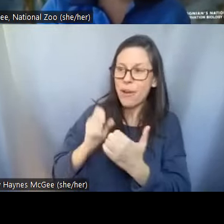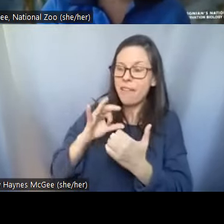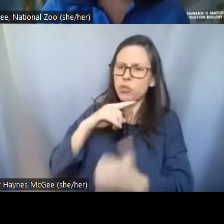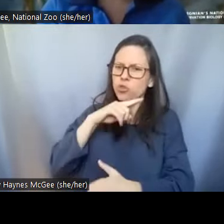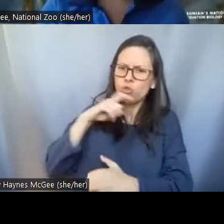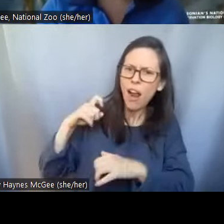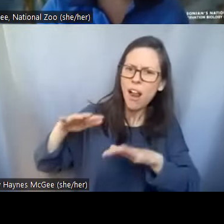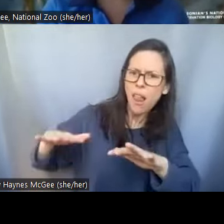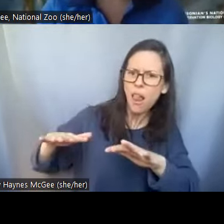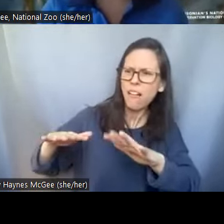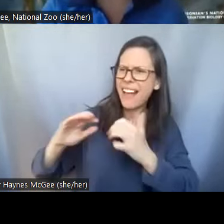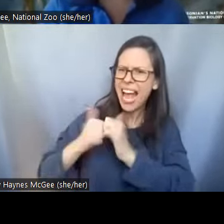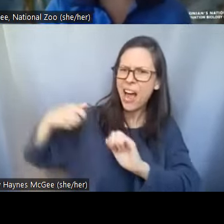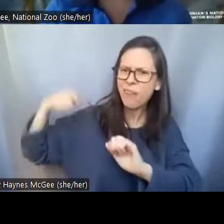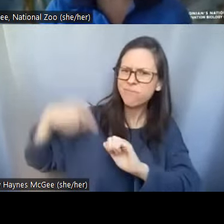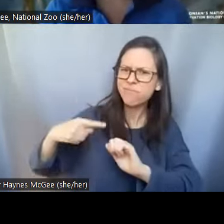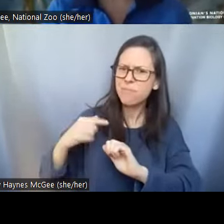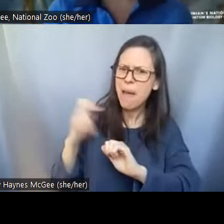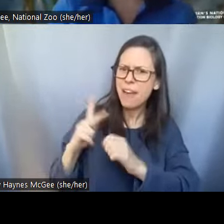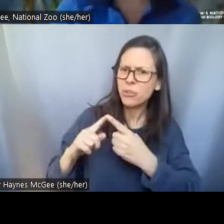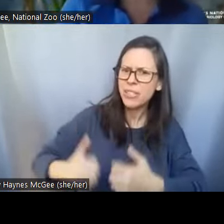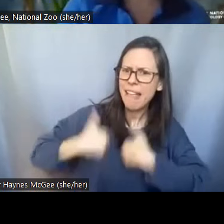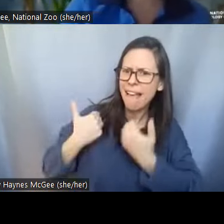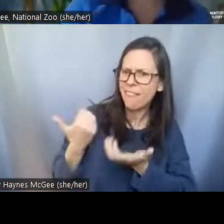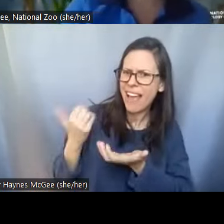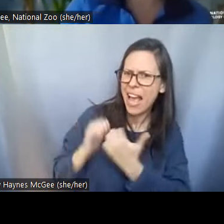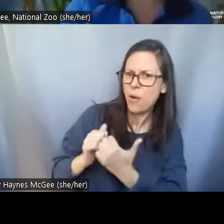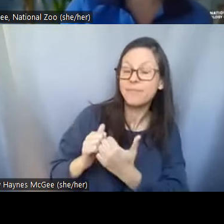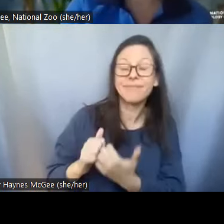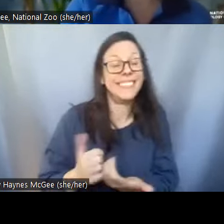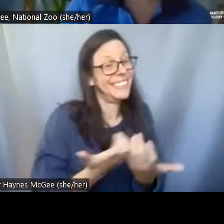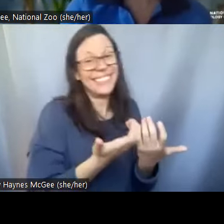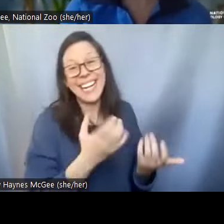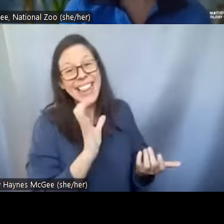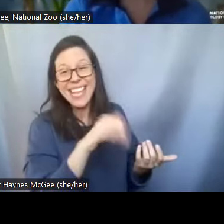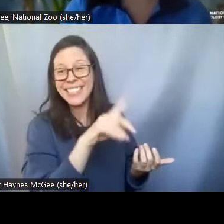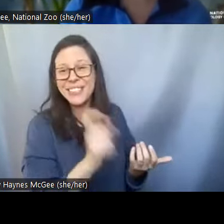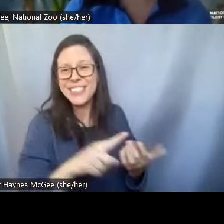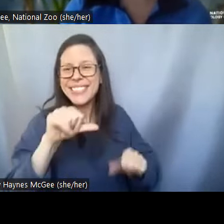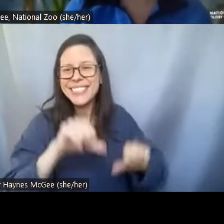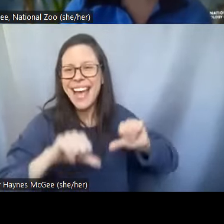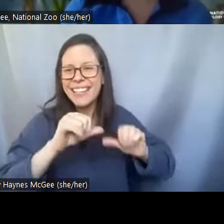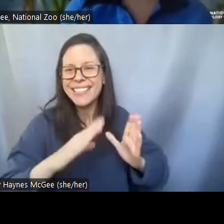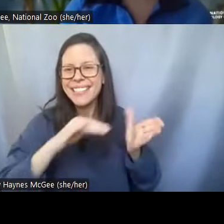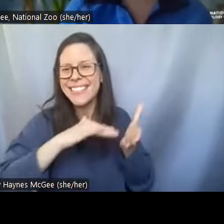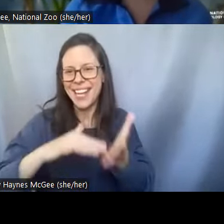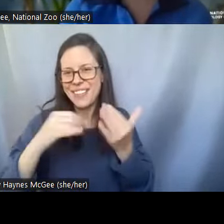Peii-Chih: Well that's the same question scientists are asking so from studying these animals scientists